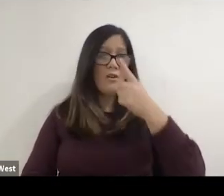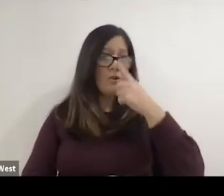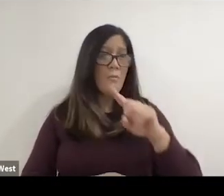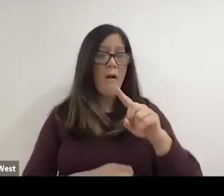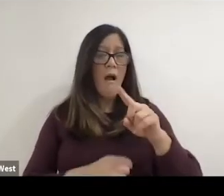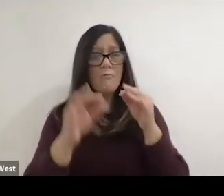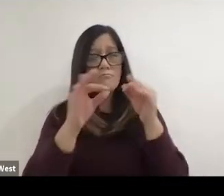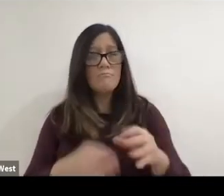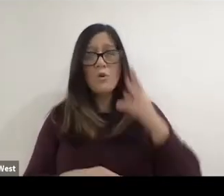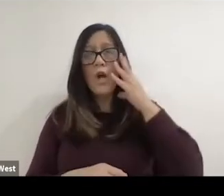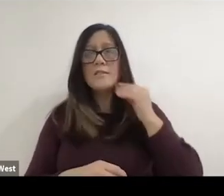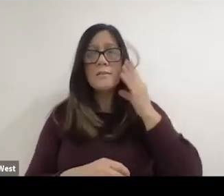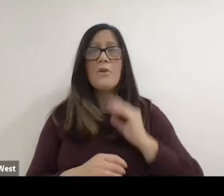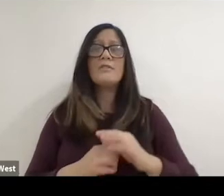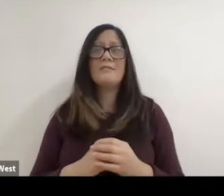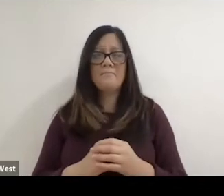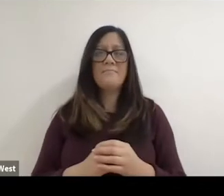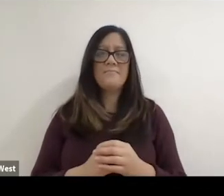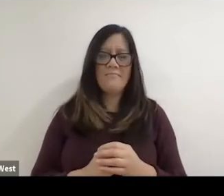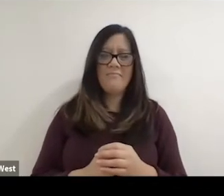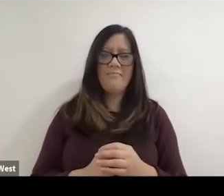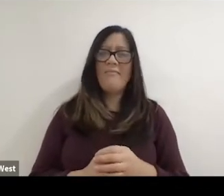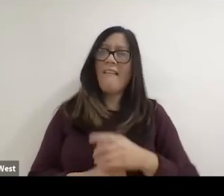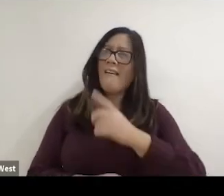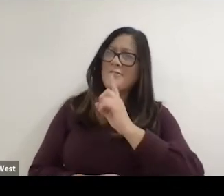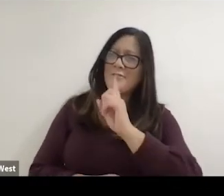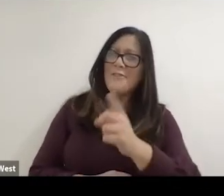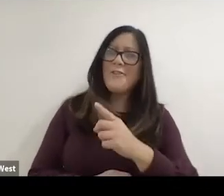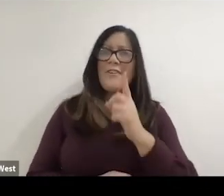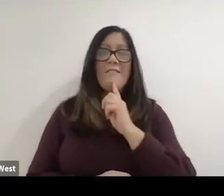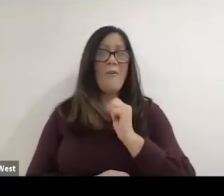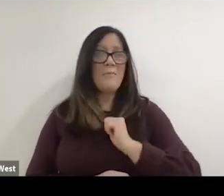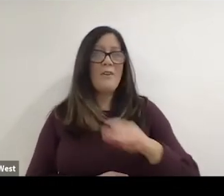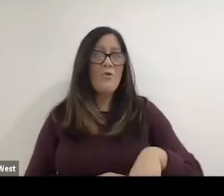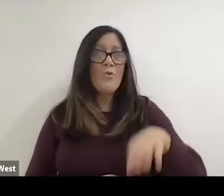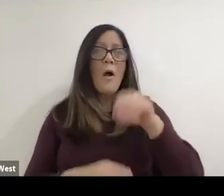both competitive than after. sure, so I think you know for me I grew up in Natick,